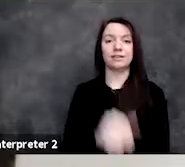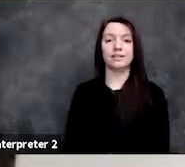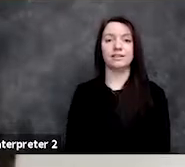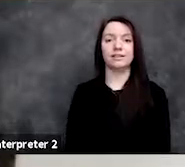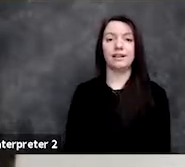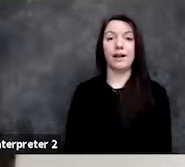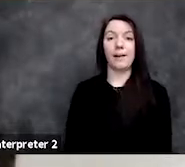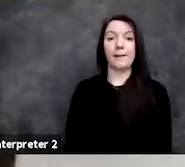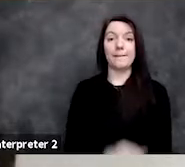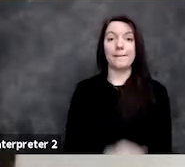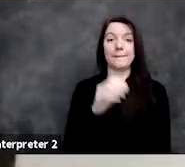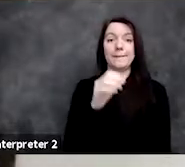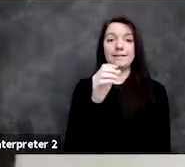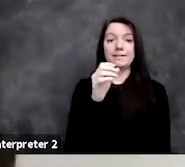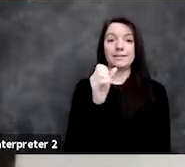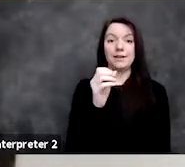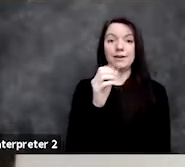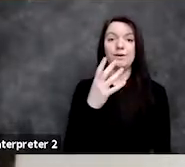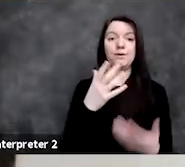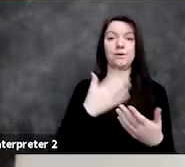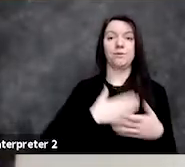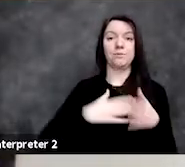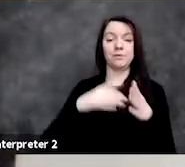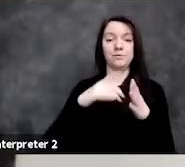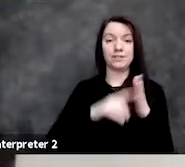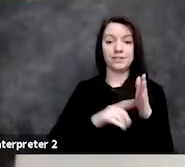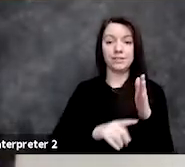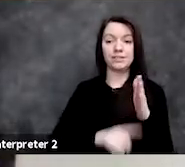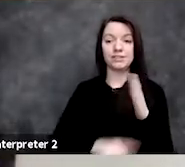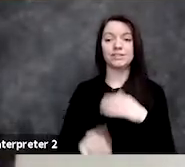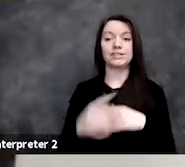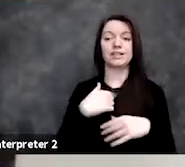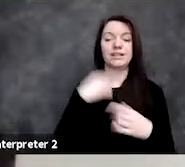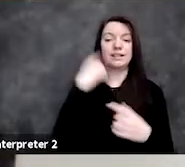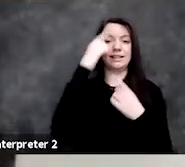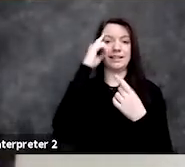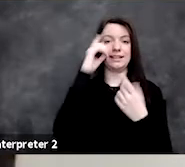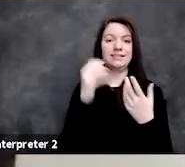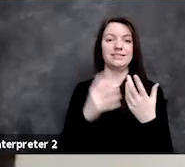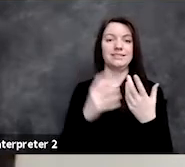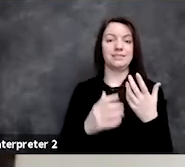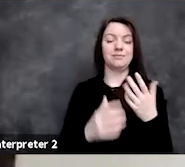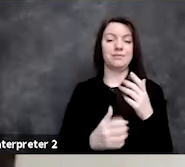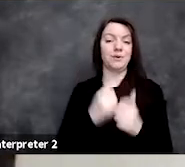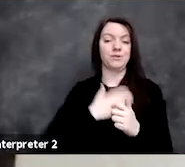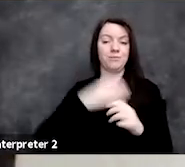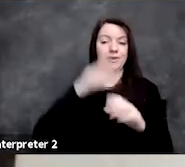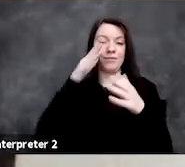So the research that I think is taking most of my time right now